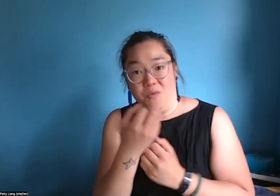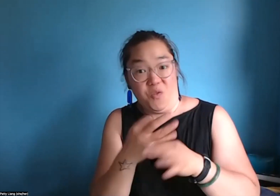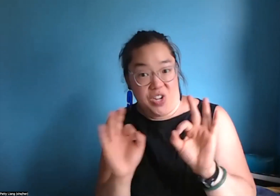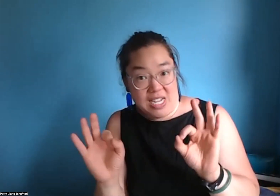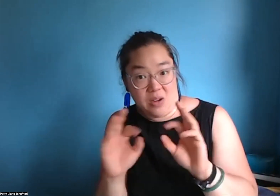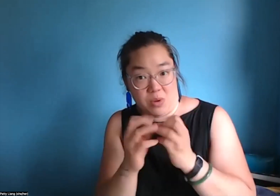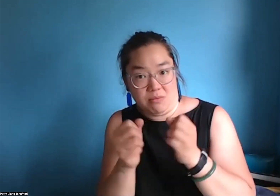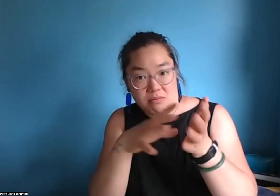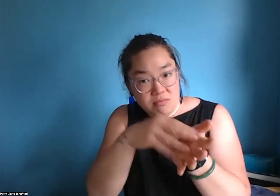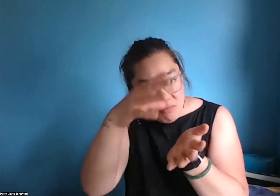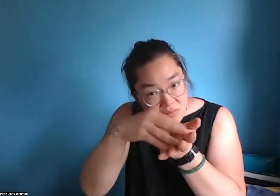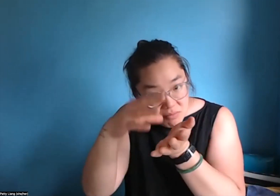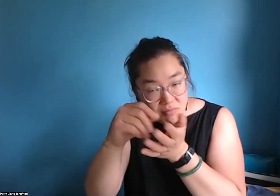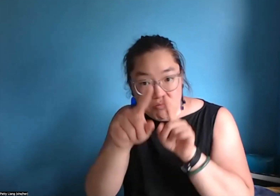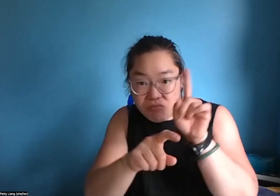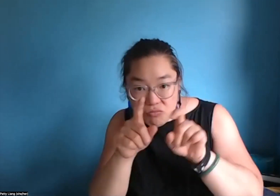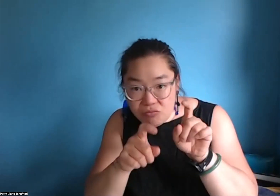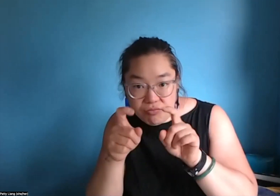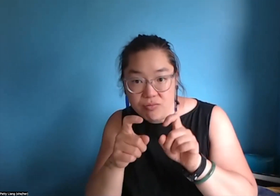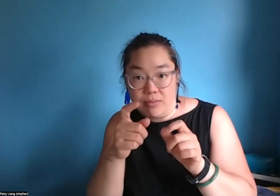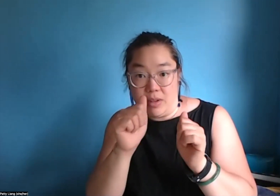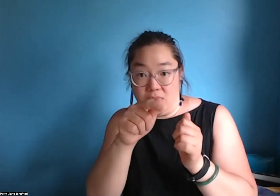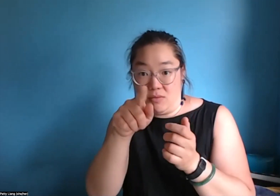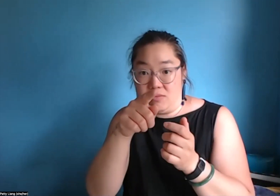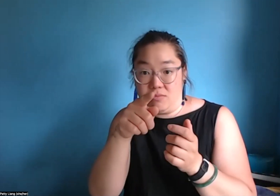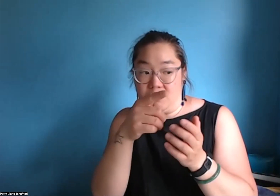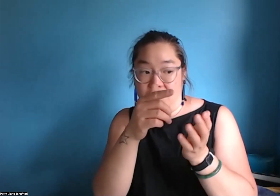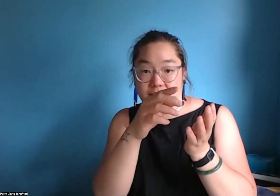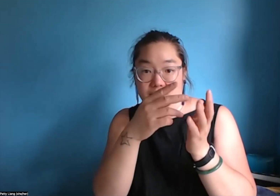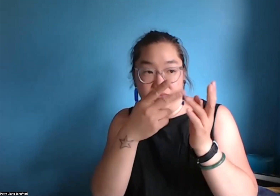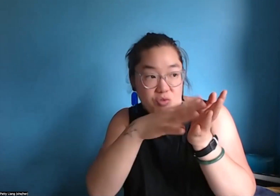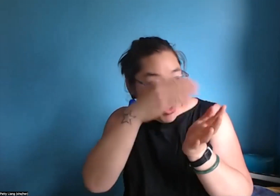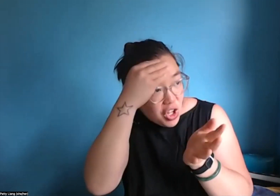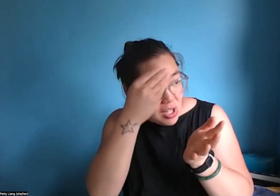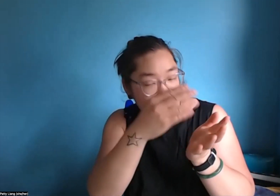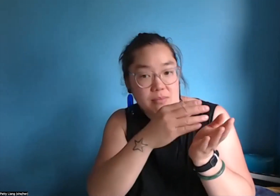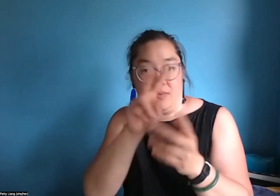had a chance to check it out it. There's a free Workshop where you can learn about writing grants. You can ask a lot of questions,